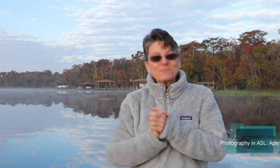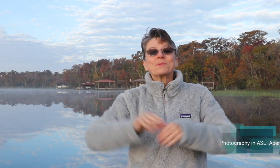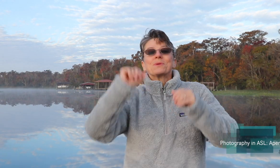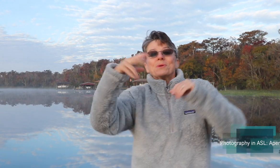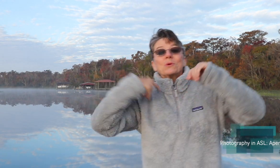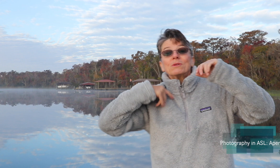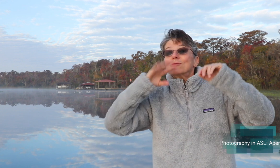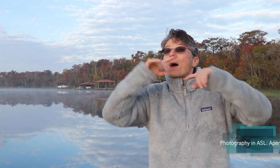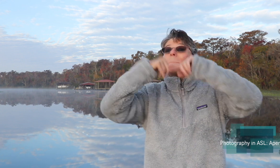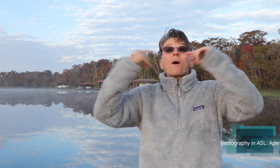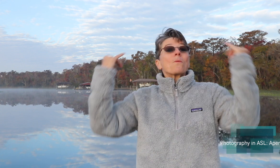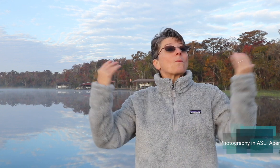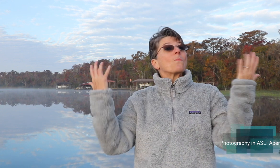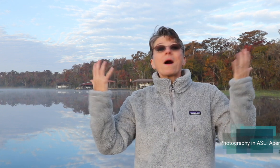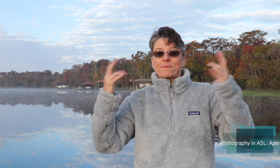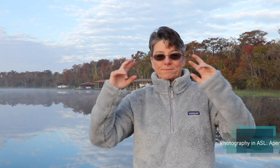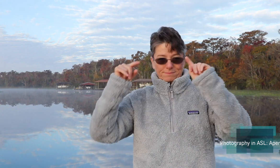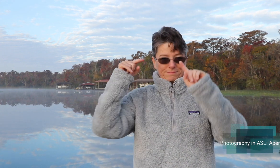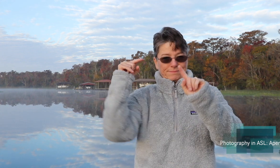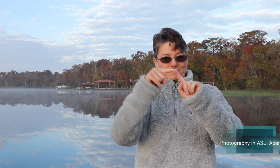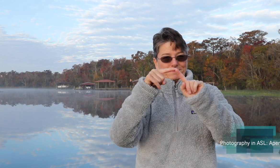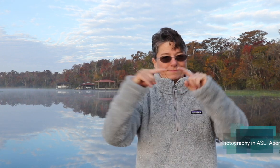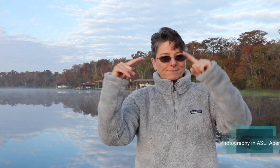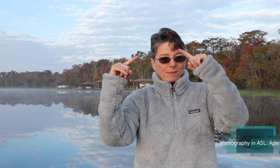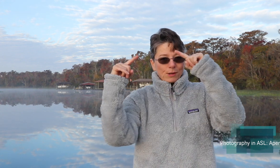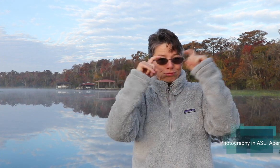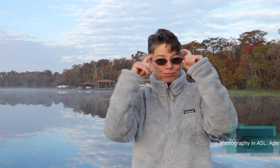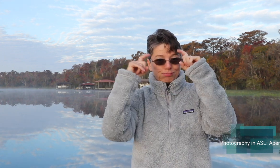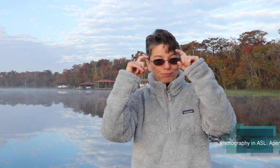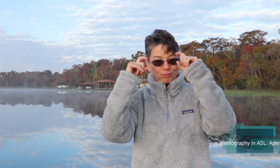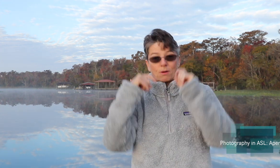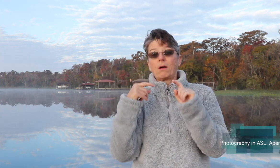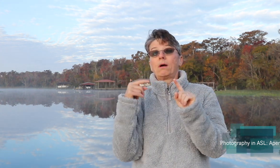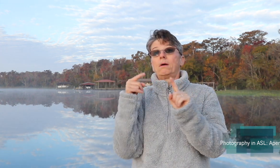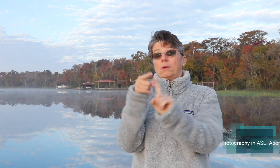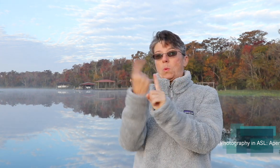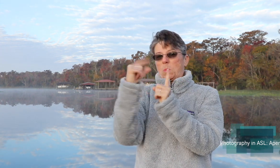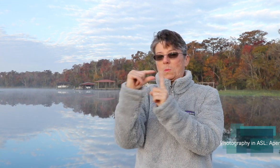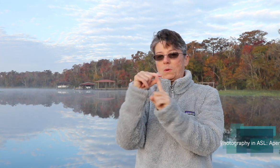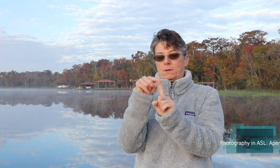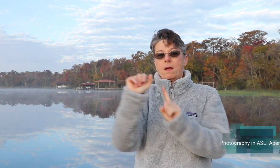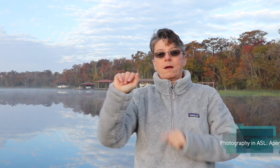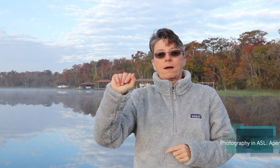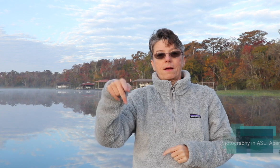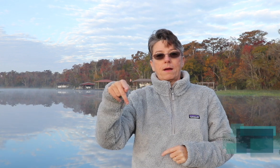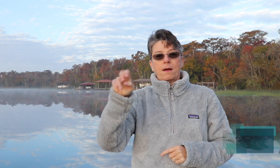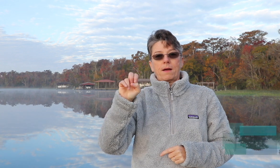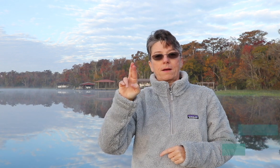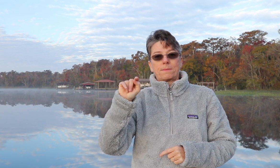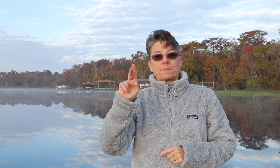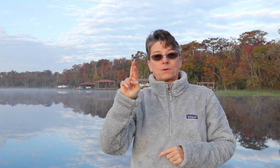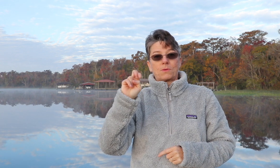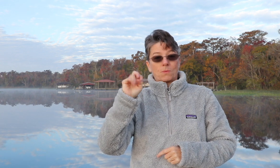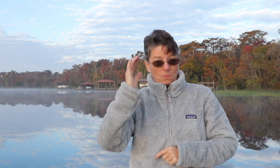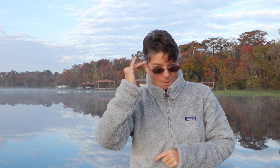Today, I will be discussing about aperture, a feature used in photography.